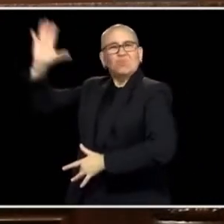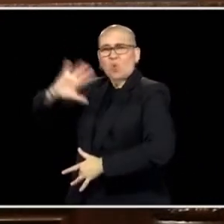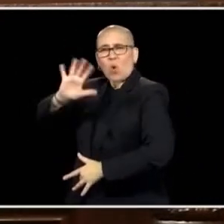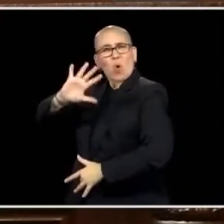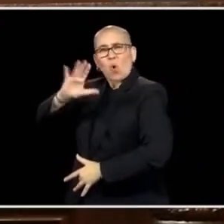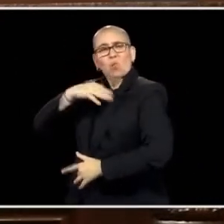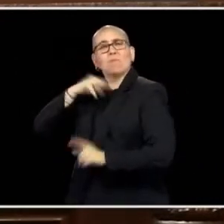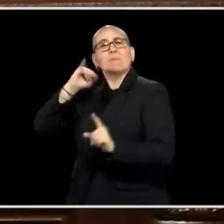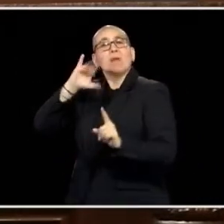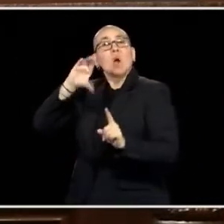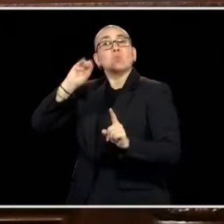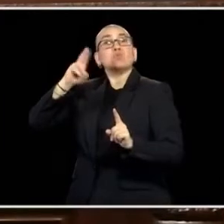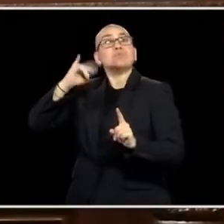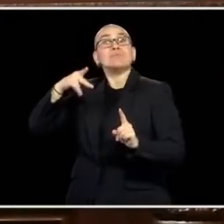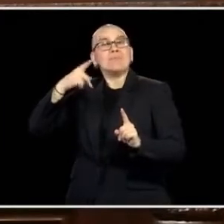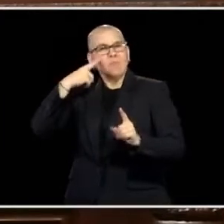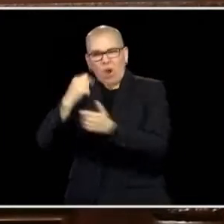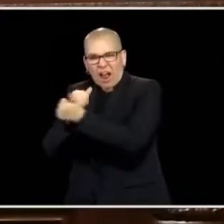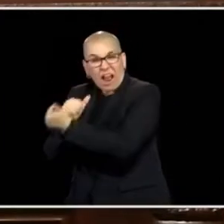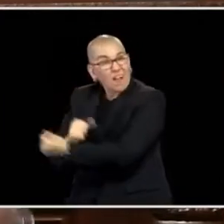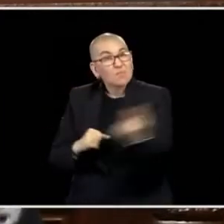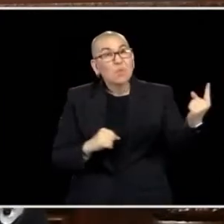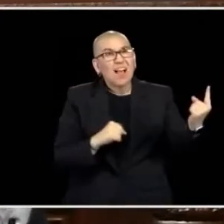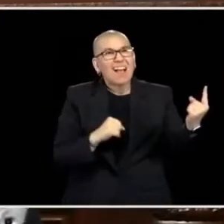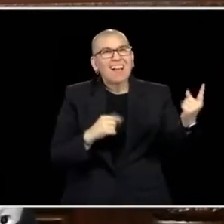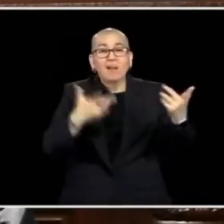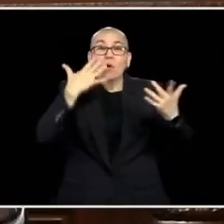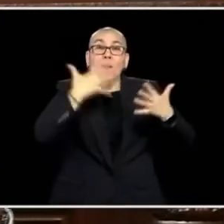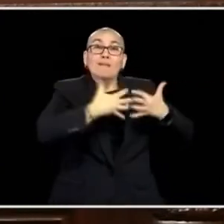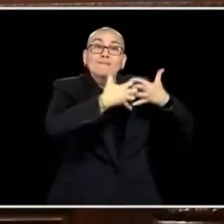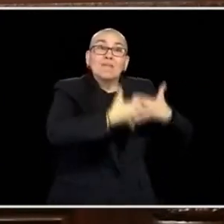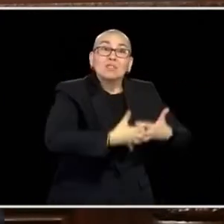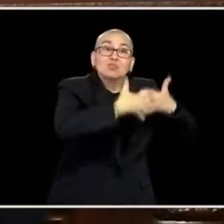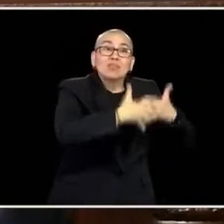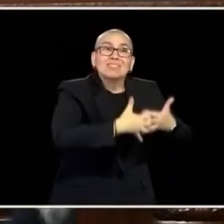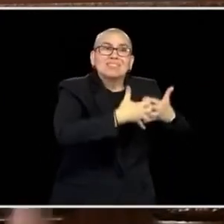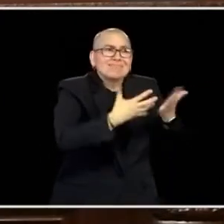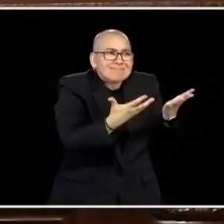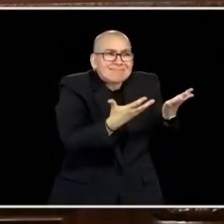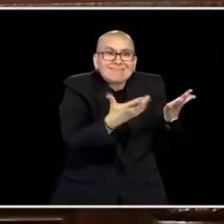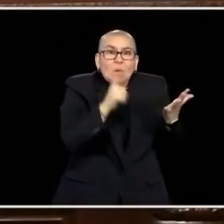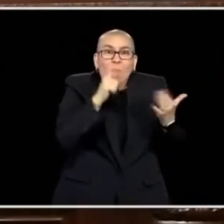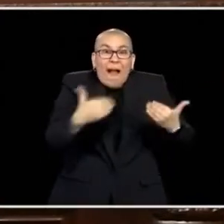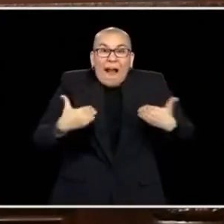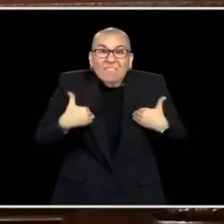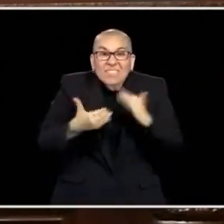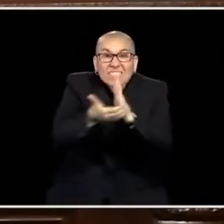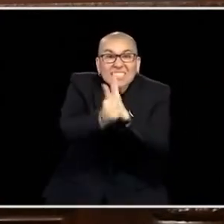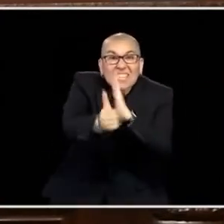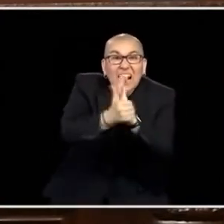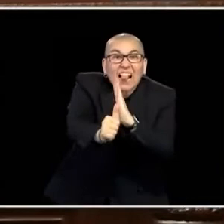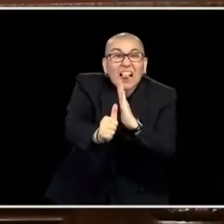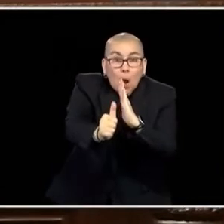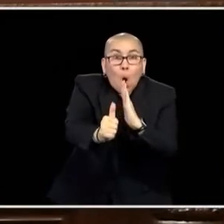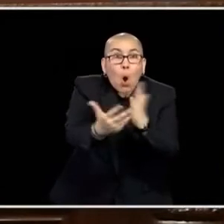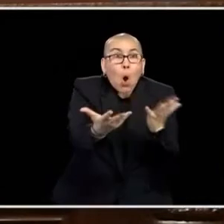WE HAVE THE OPPORTUNITY TO HAVE MODERN MANUFACTURING, MODERN OPPORTUNITY AND USE OUR SKILLED TRADE PROFESSIONALS WHO ARE HERE TO MAKE A